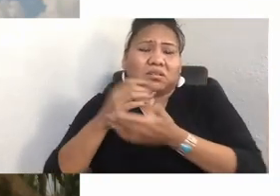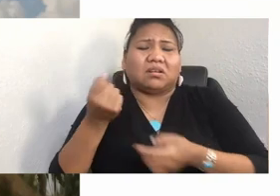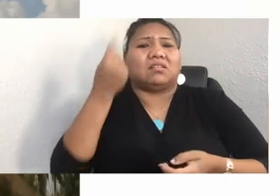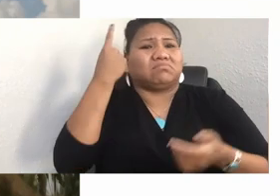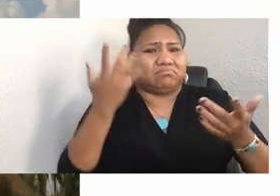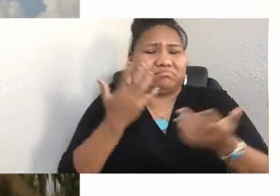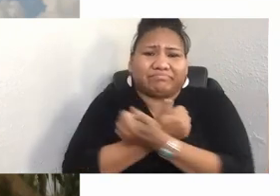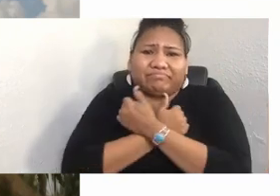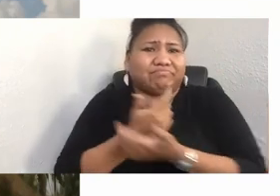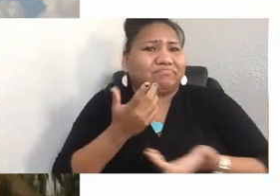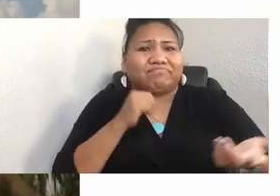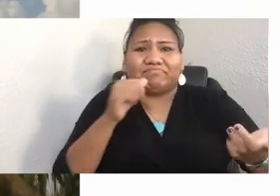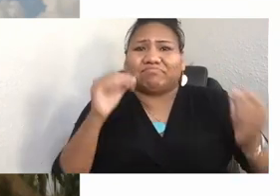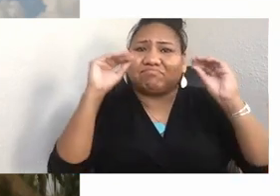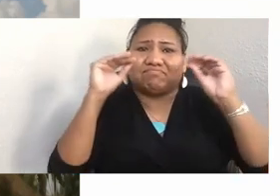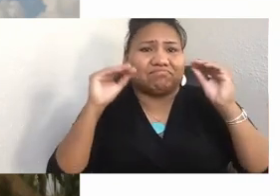I want to acknowledge that there has